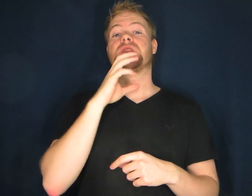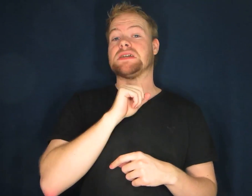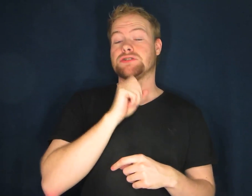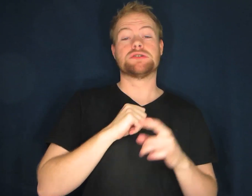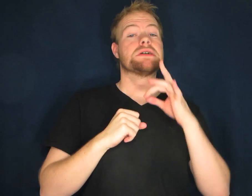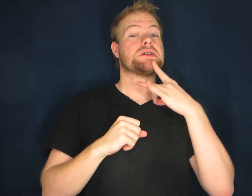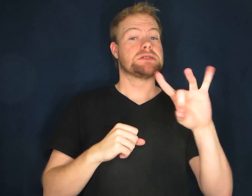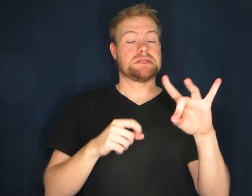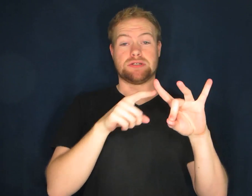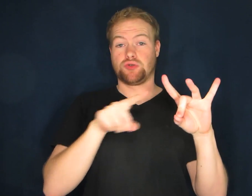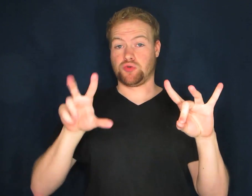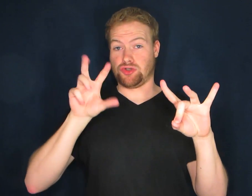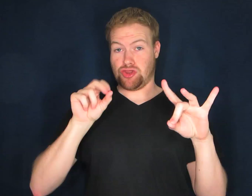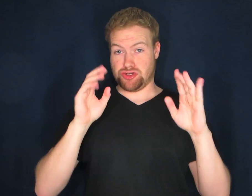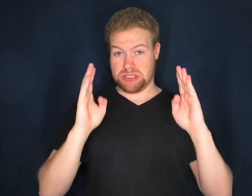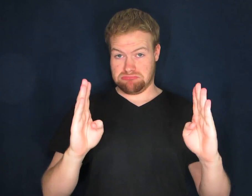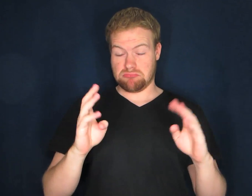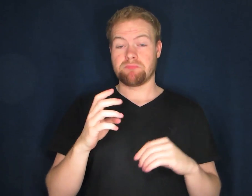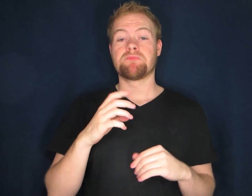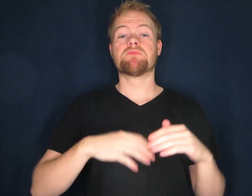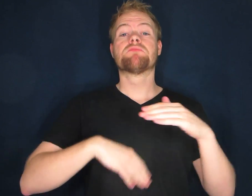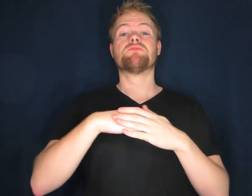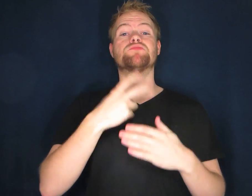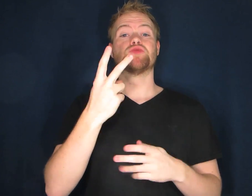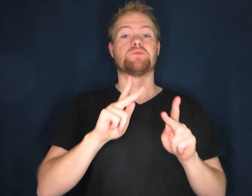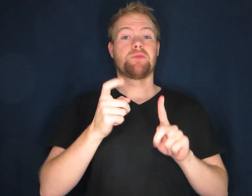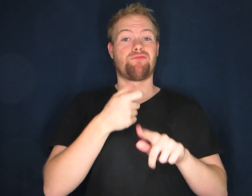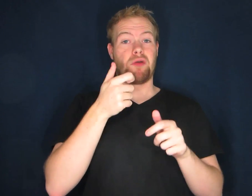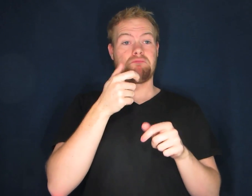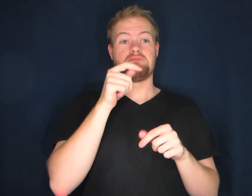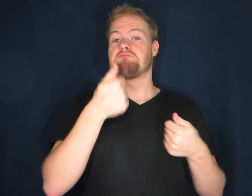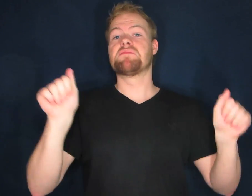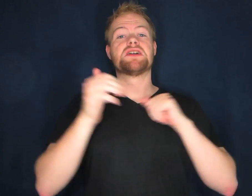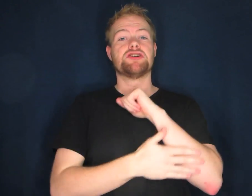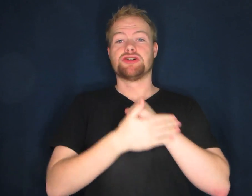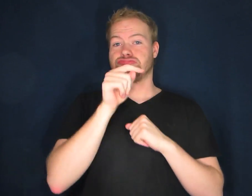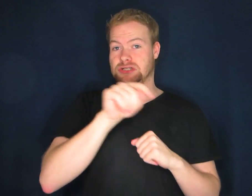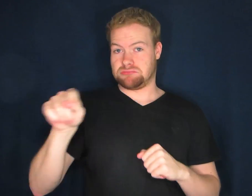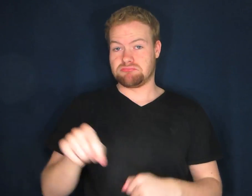Ages 18-30. Up to two people from any given country.